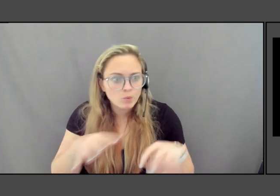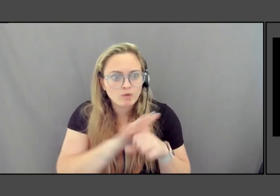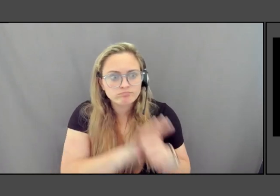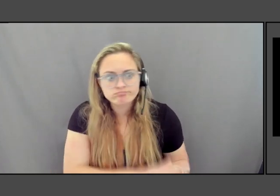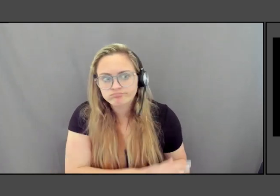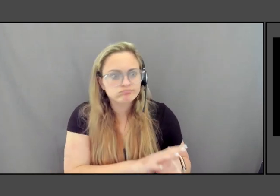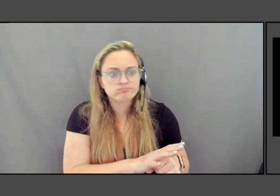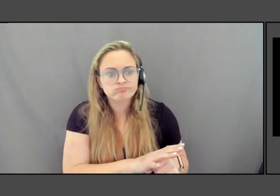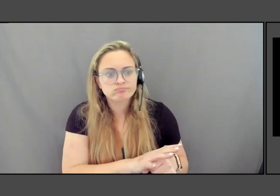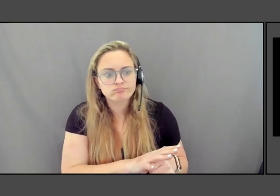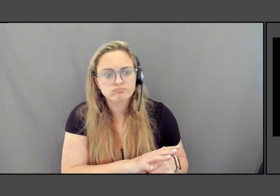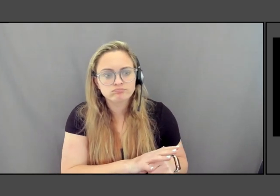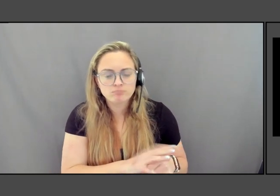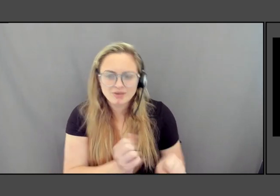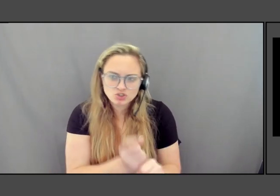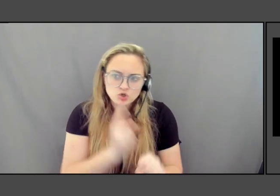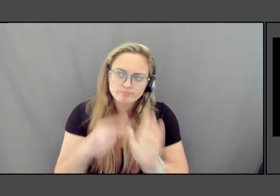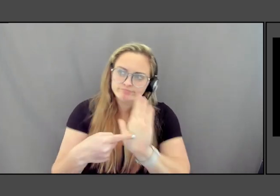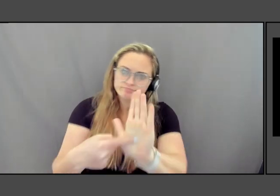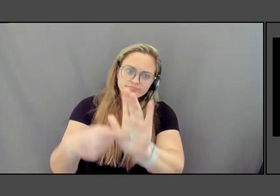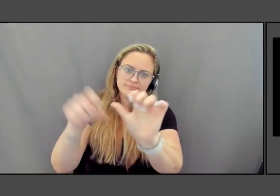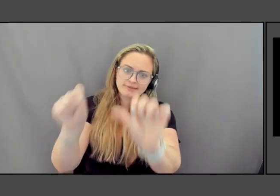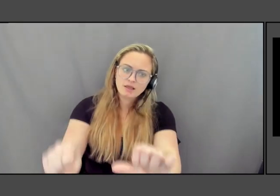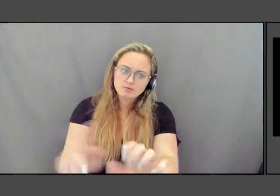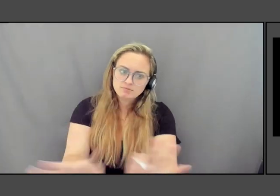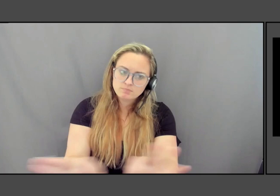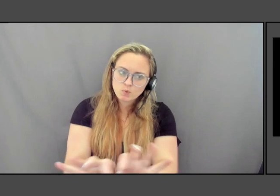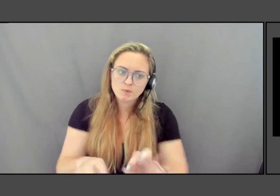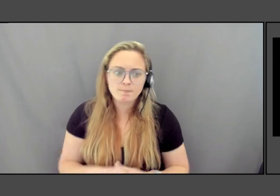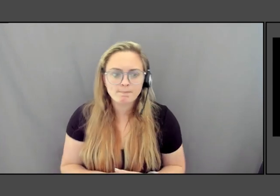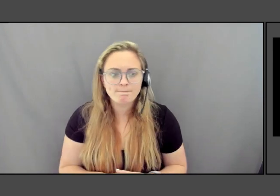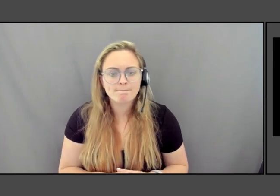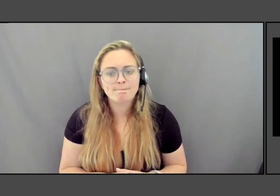And I think it's critically important. I know you guys have helped fund this.